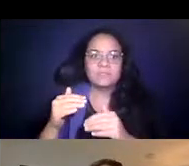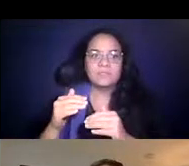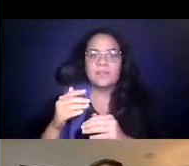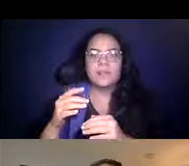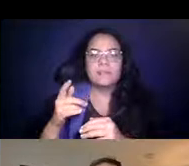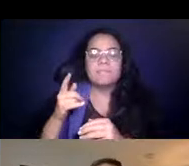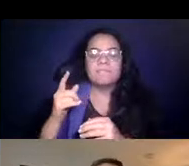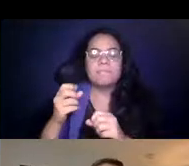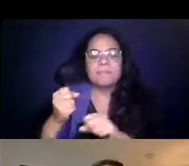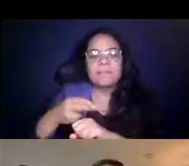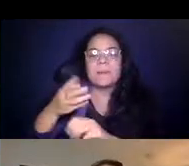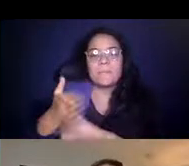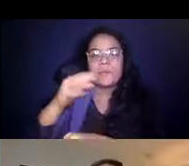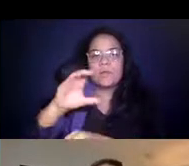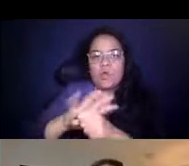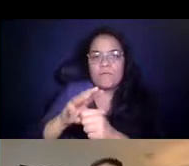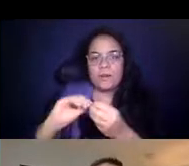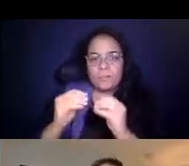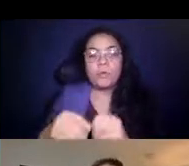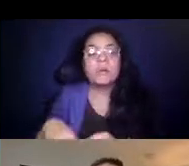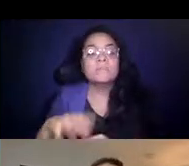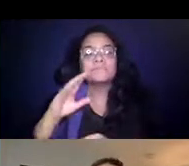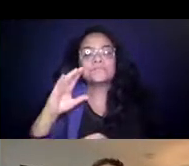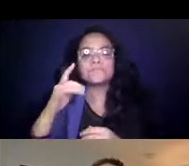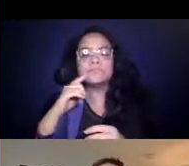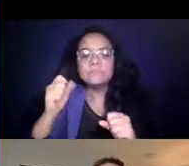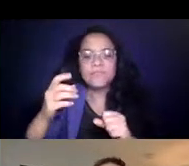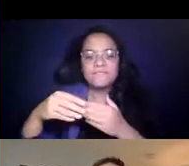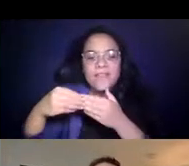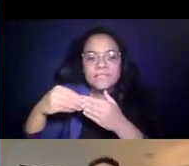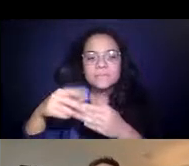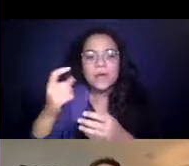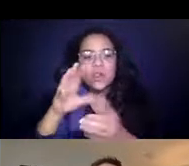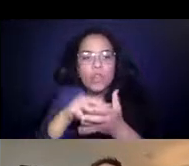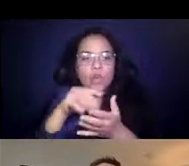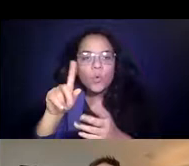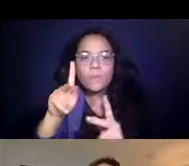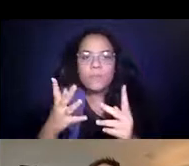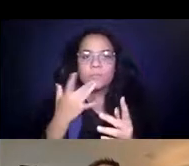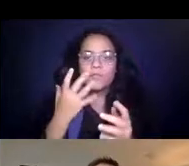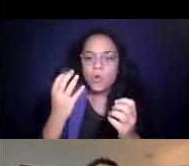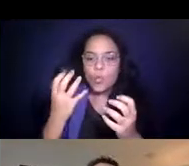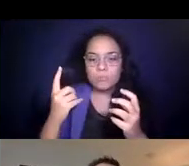14:23:38 Flexibility, learning where people want to go and making sure our service can meet that.